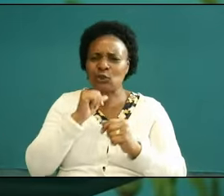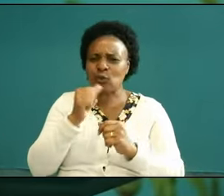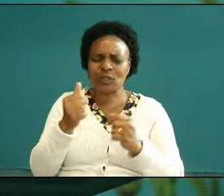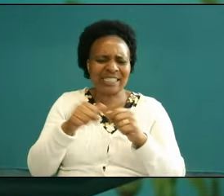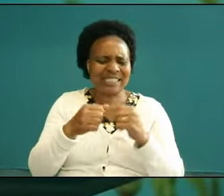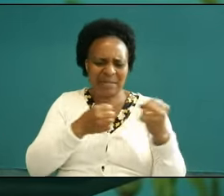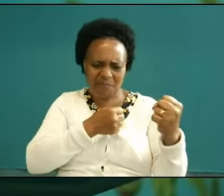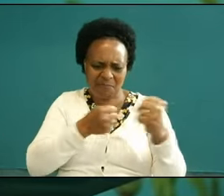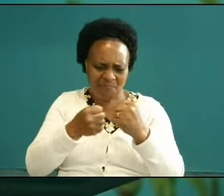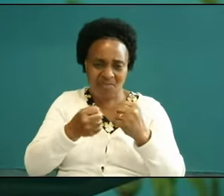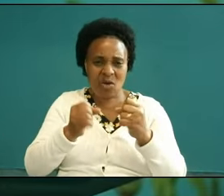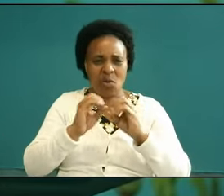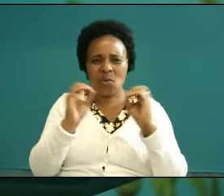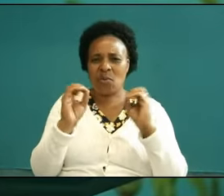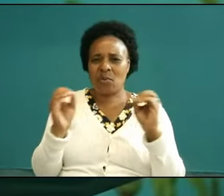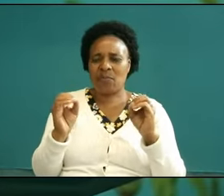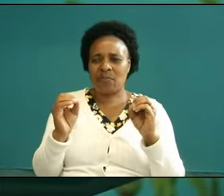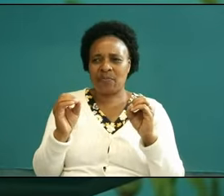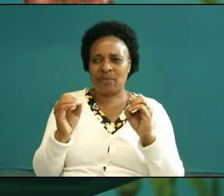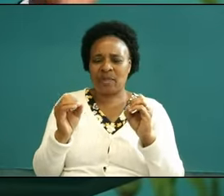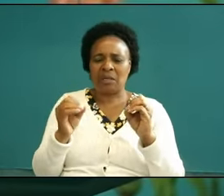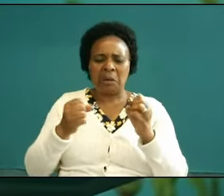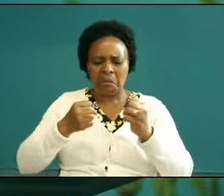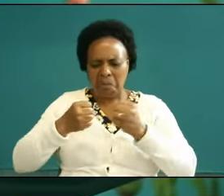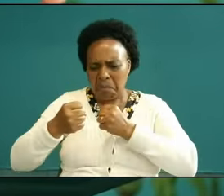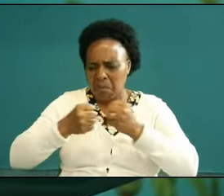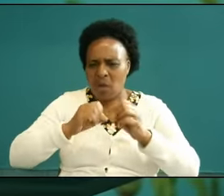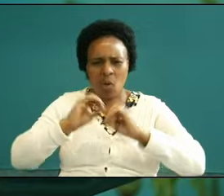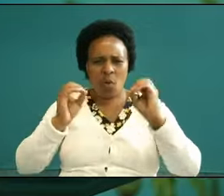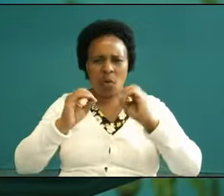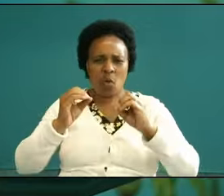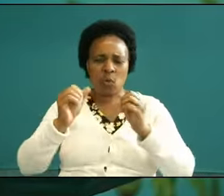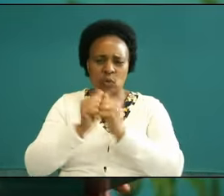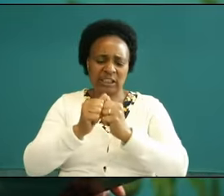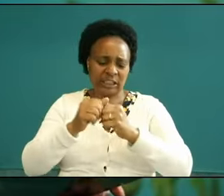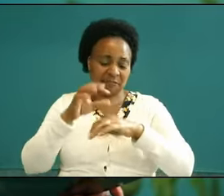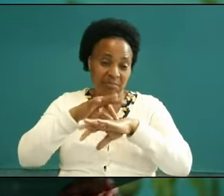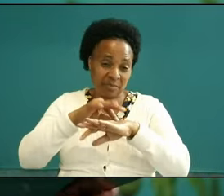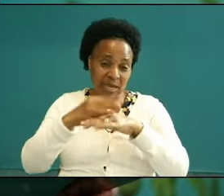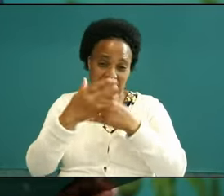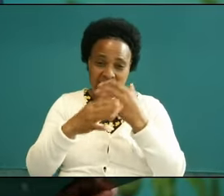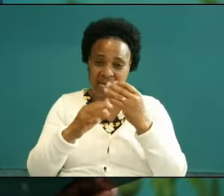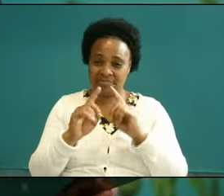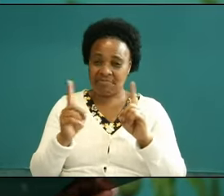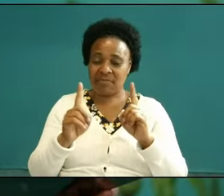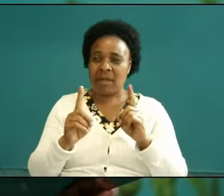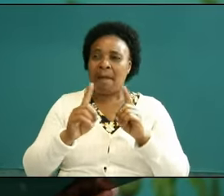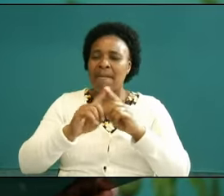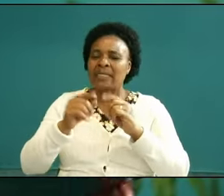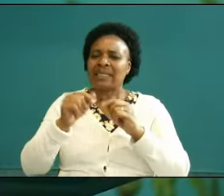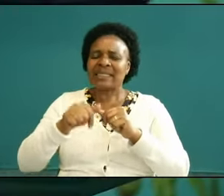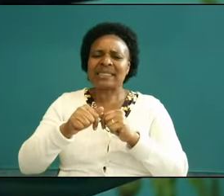fighting we are not resting with flesh and blood but we are fighting with principalities and with